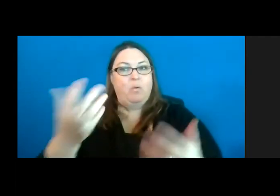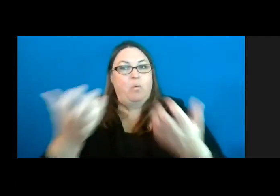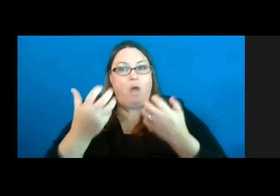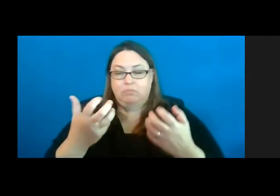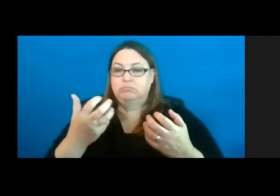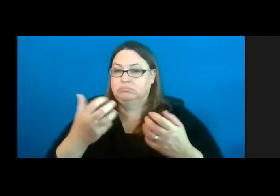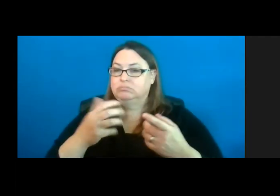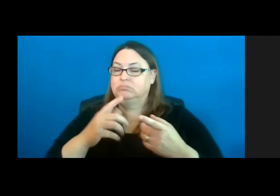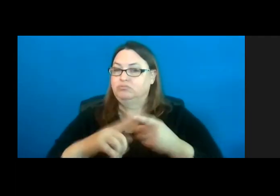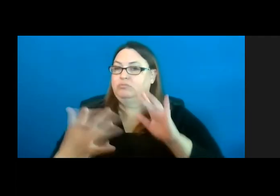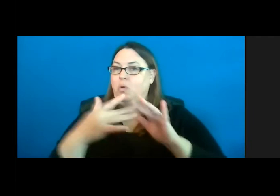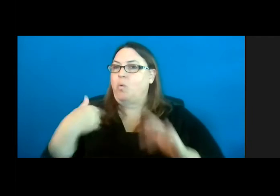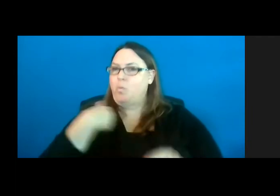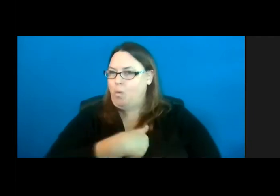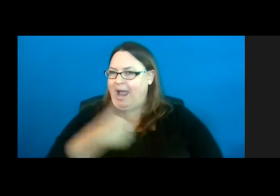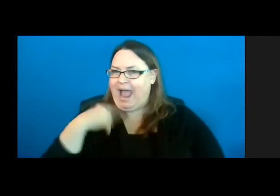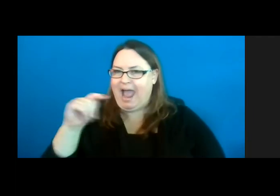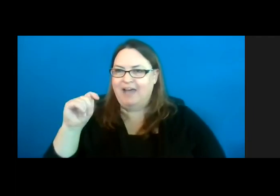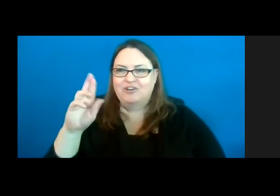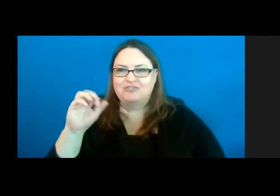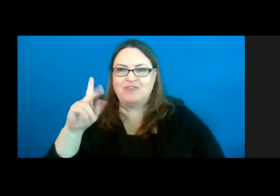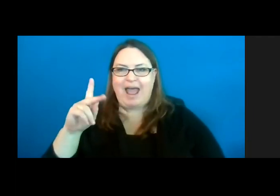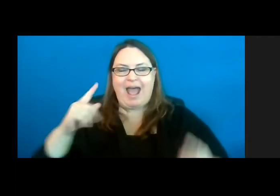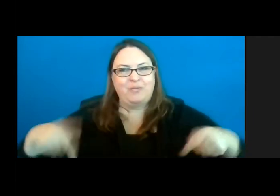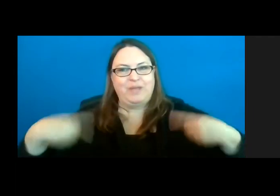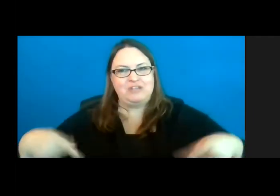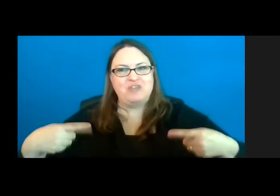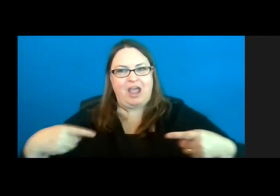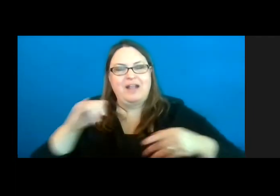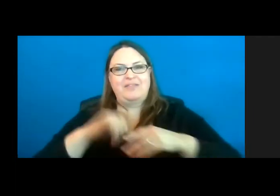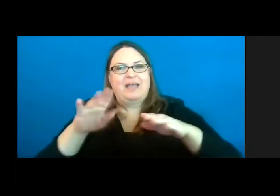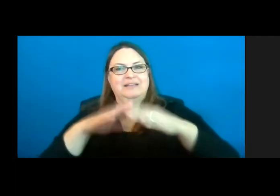We have tracked wheelchairs that are accessible into the blinds.